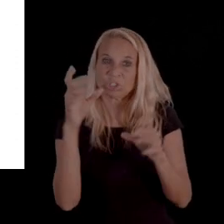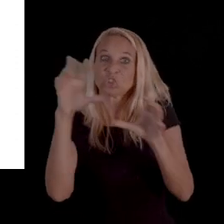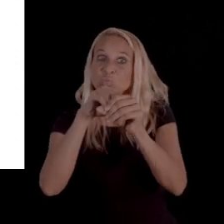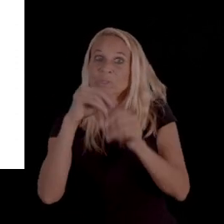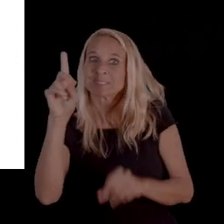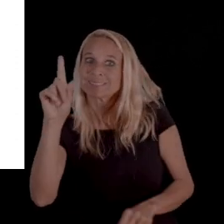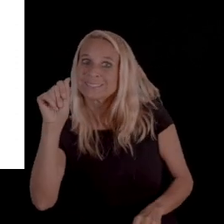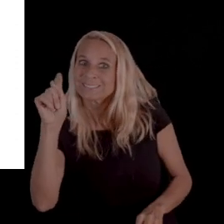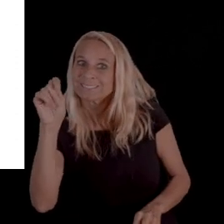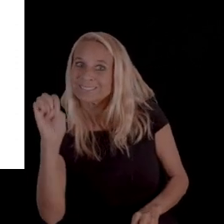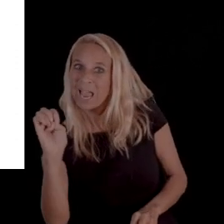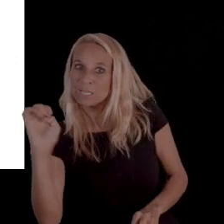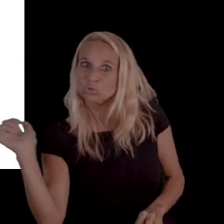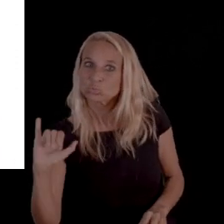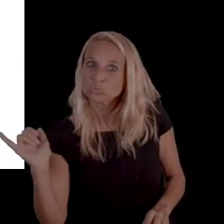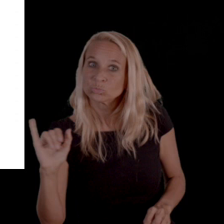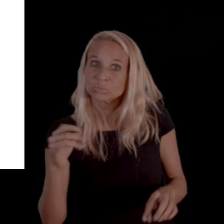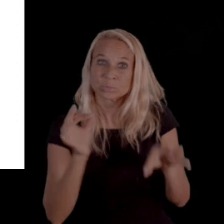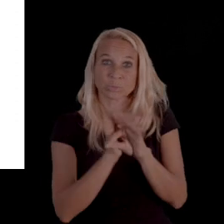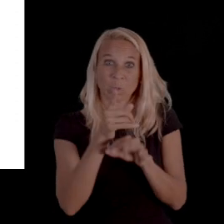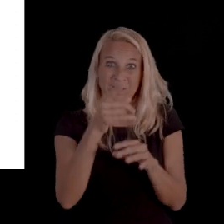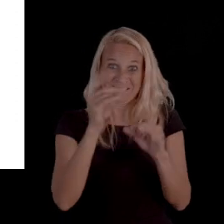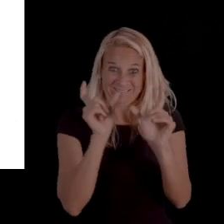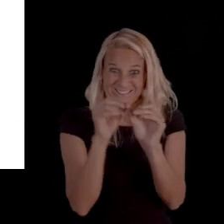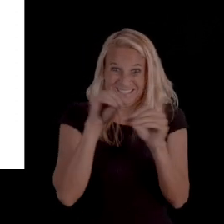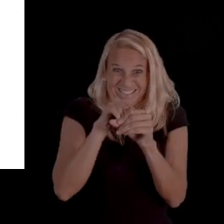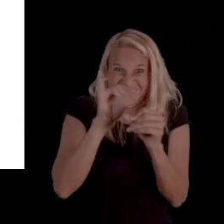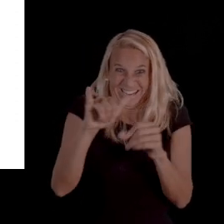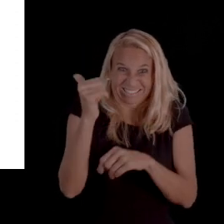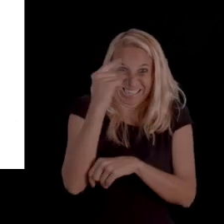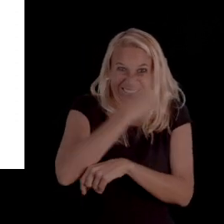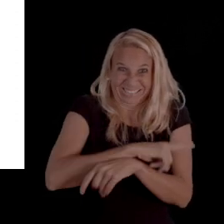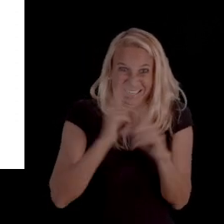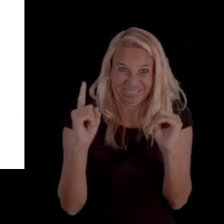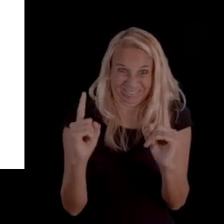And they should also include the date. So, as long as you're within that range